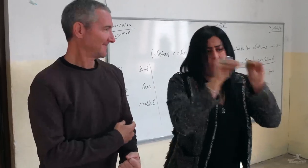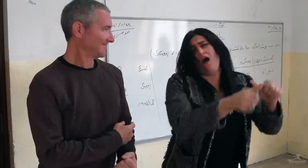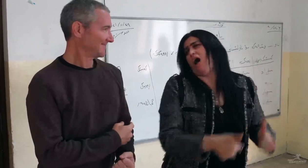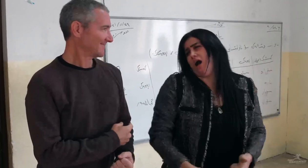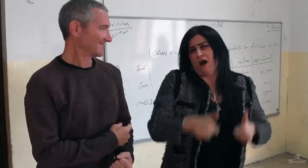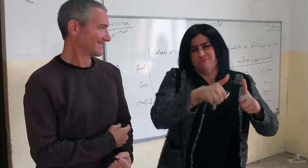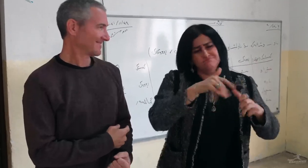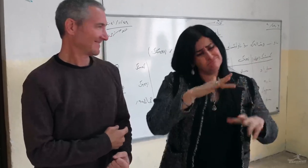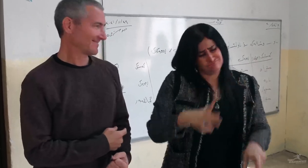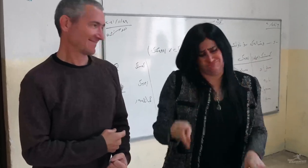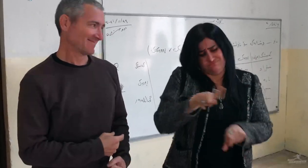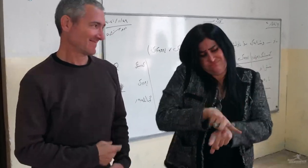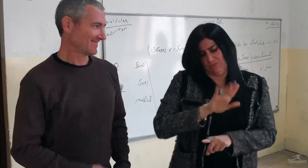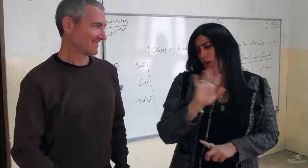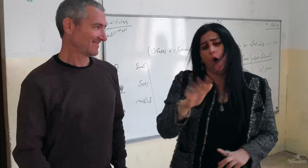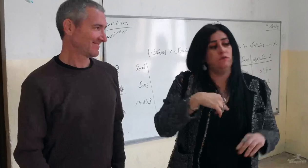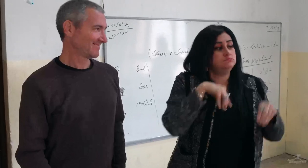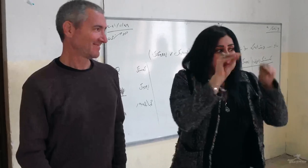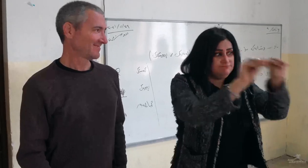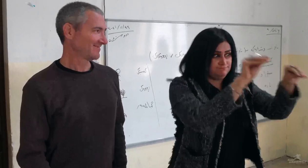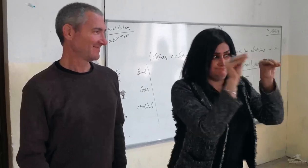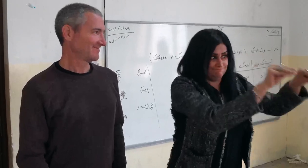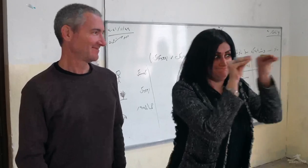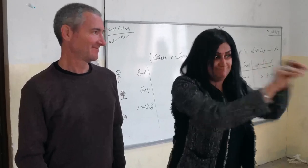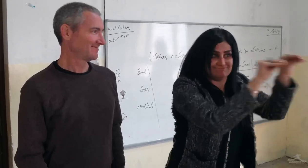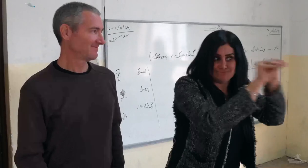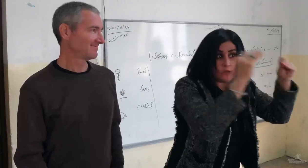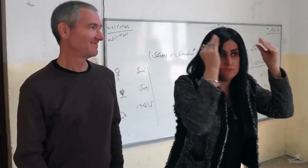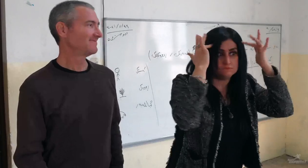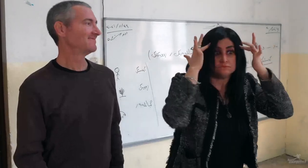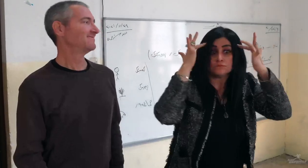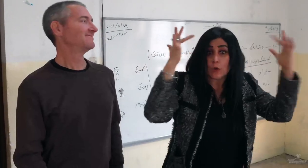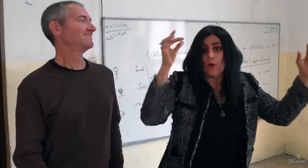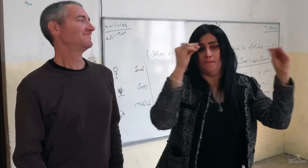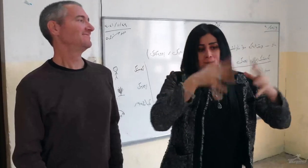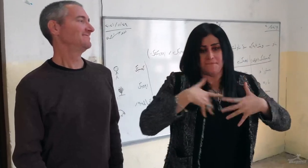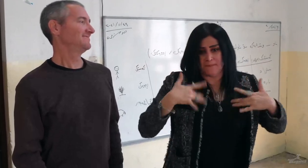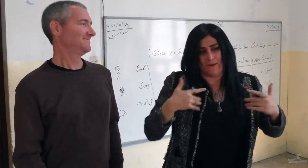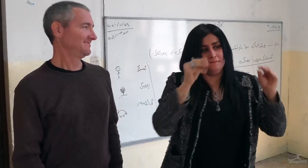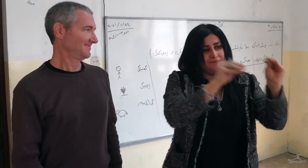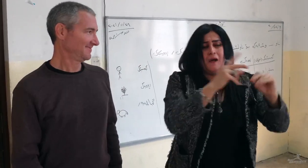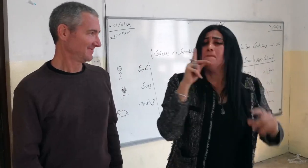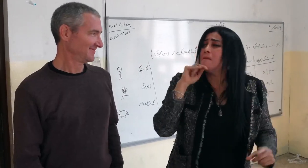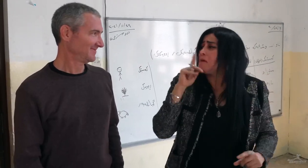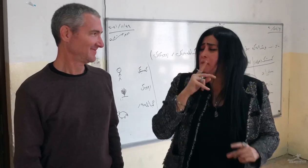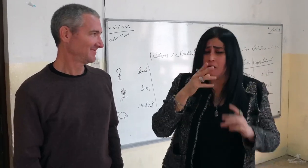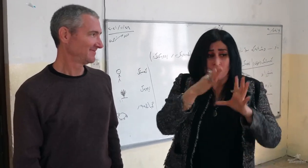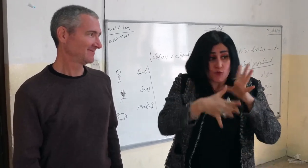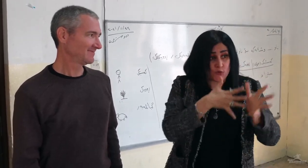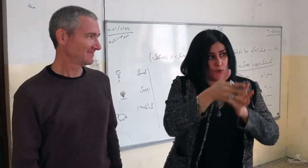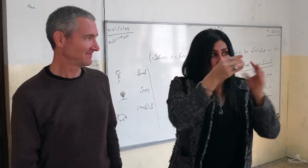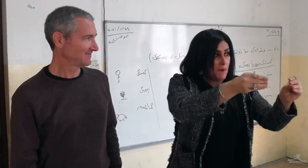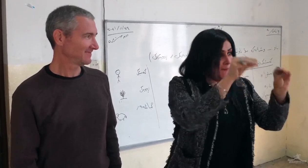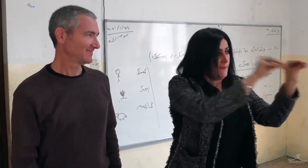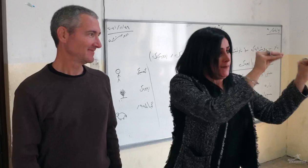I don't stop teaching them until they succeed. I also encourage their parents to learn sign language, too.